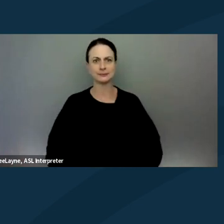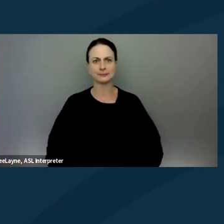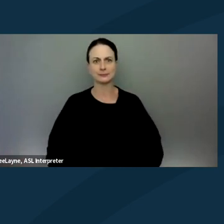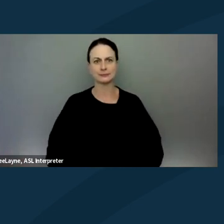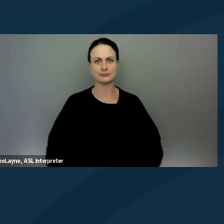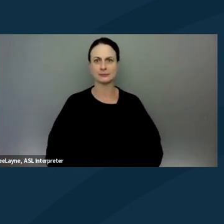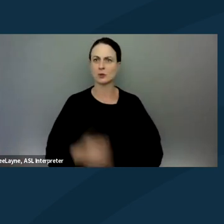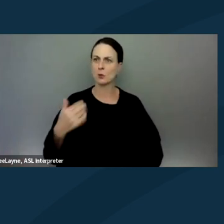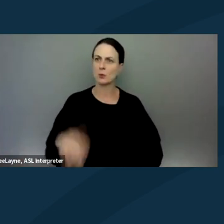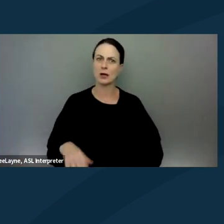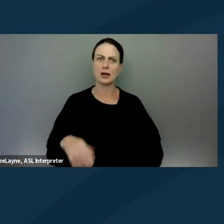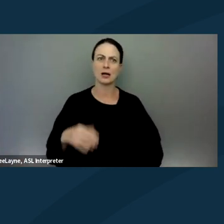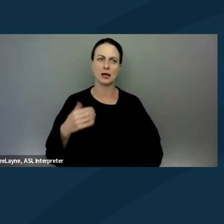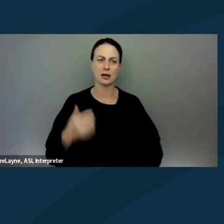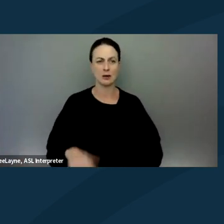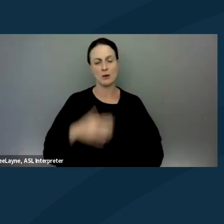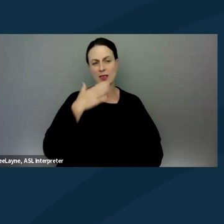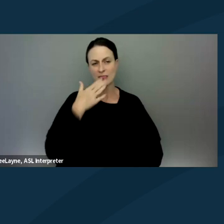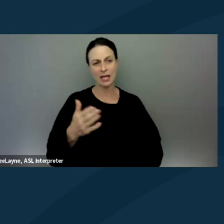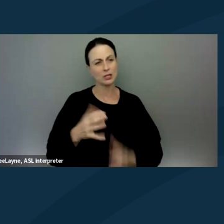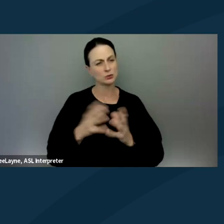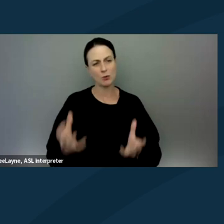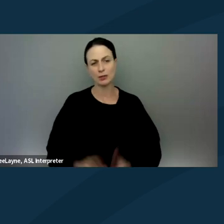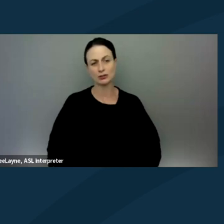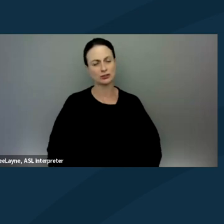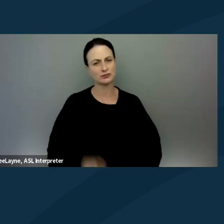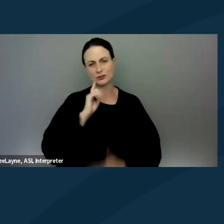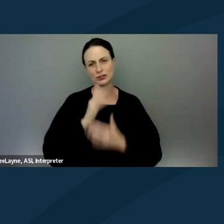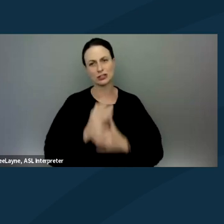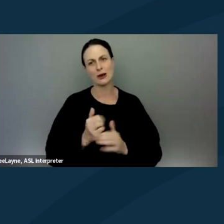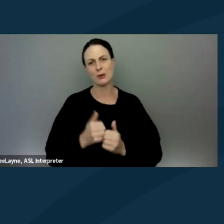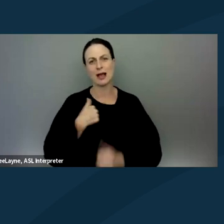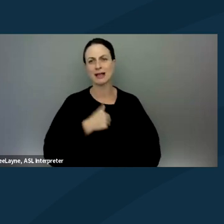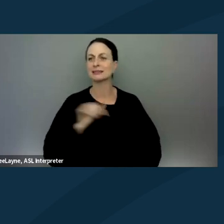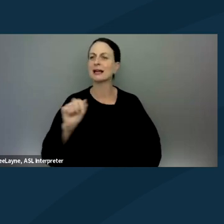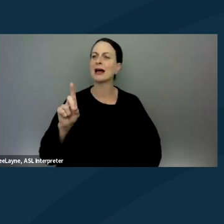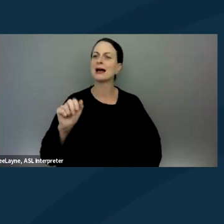Wow, wow. Thank you so much for sharing that with us. Adele, I did wanna turn to you